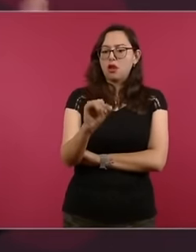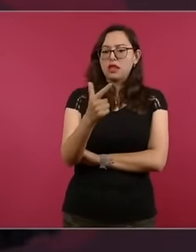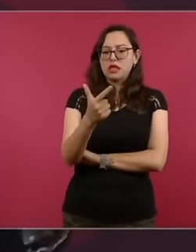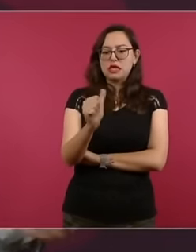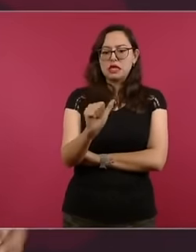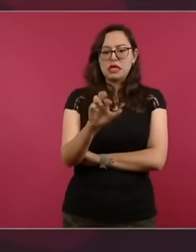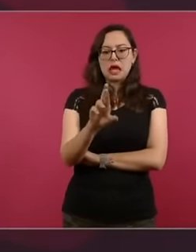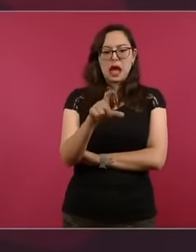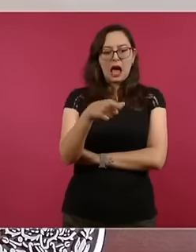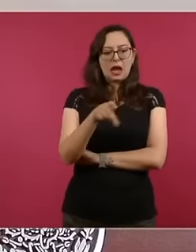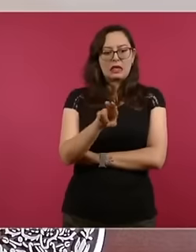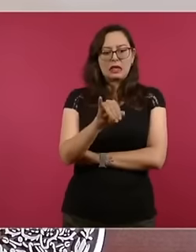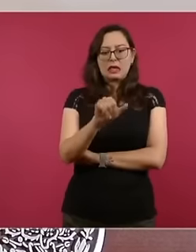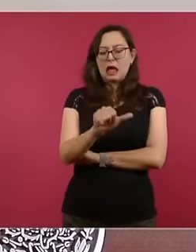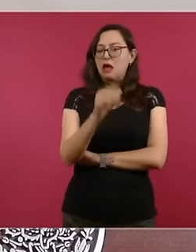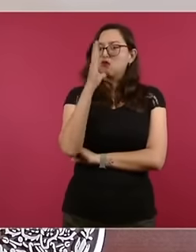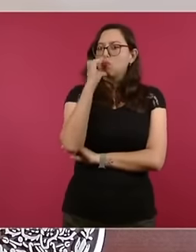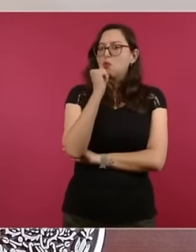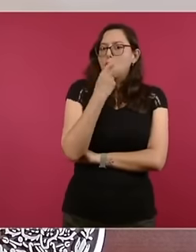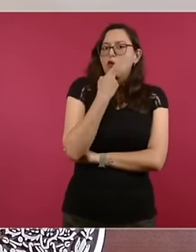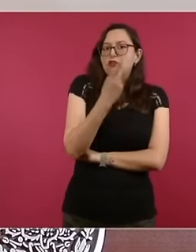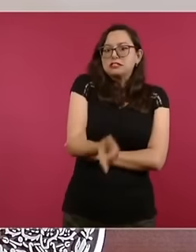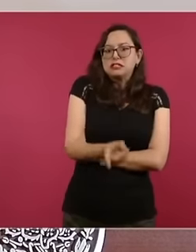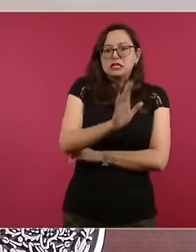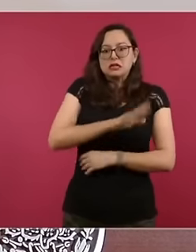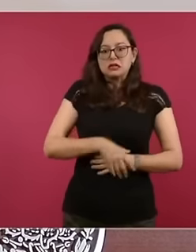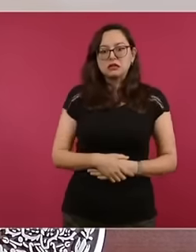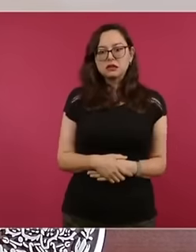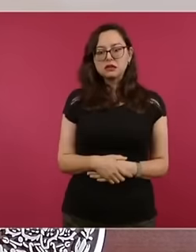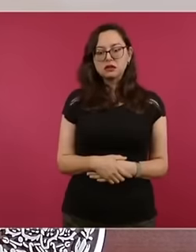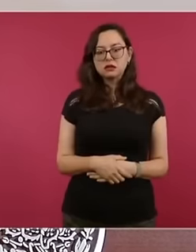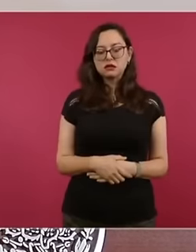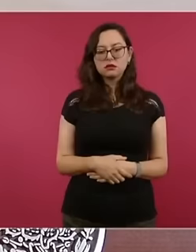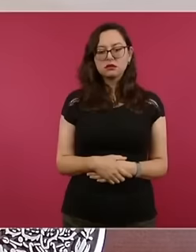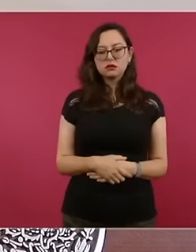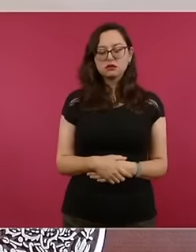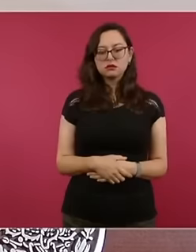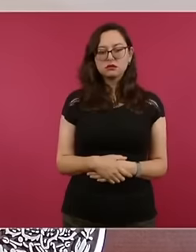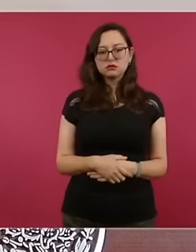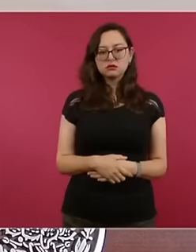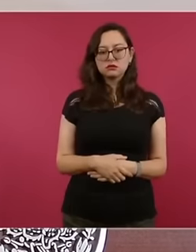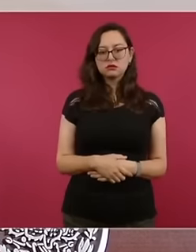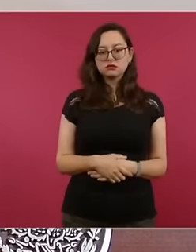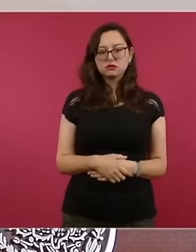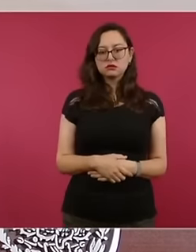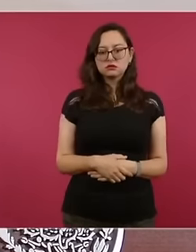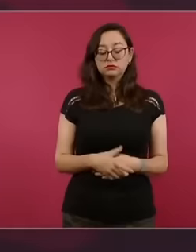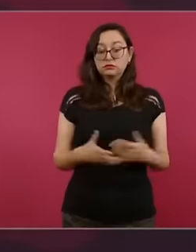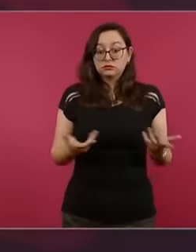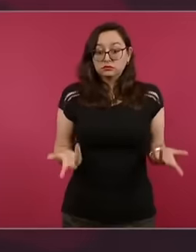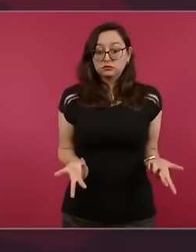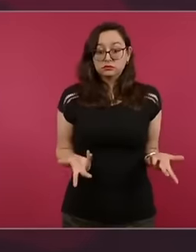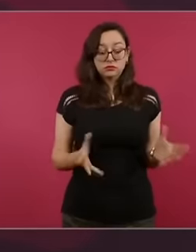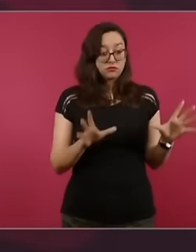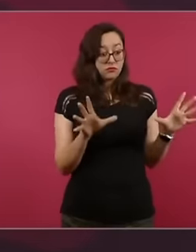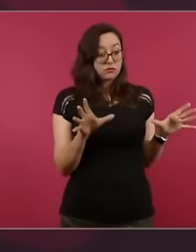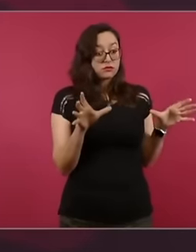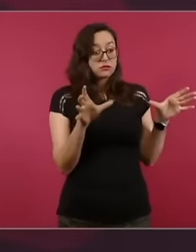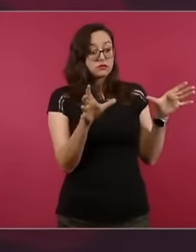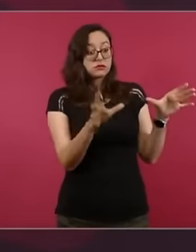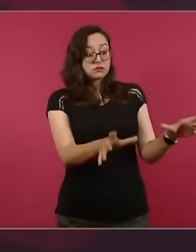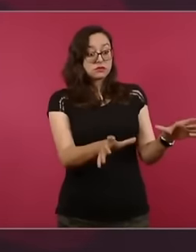reality. The conservative bloc